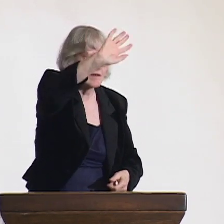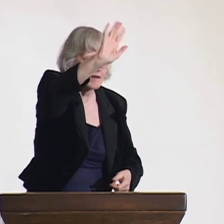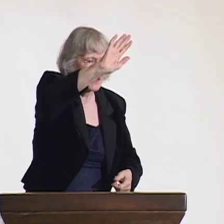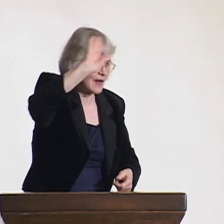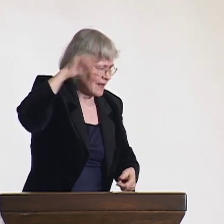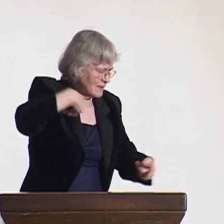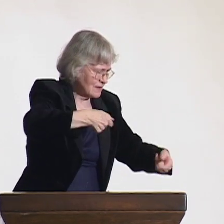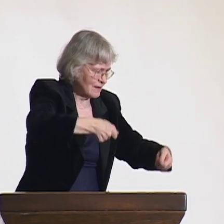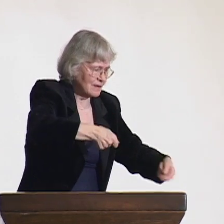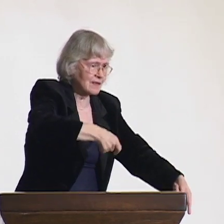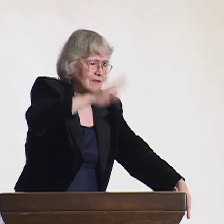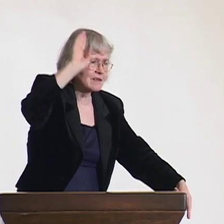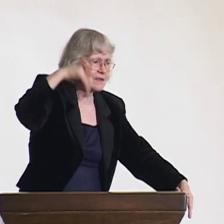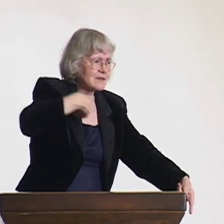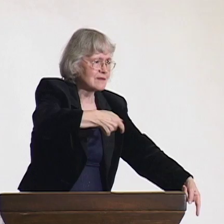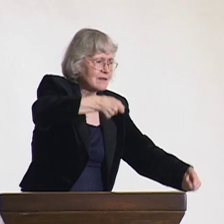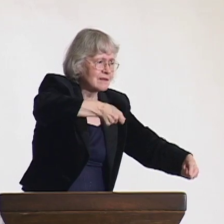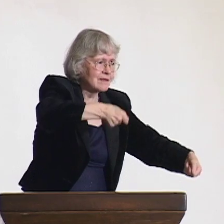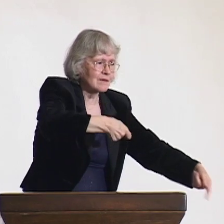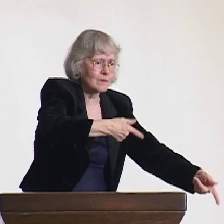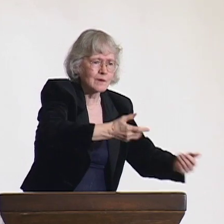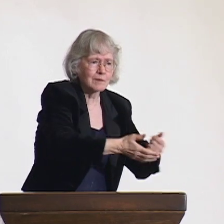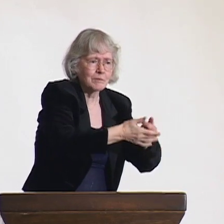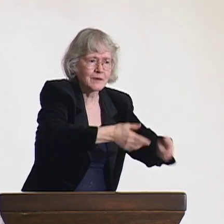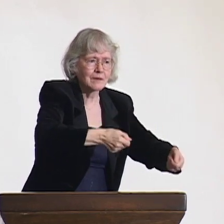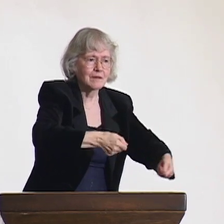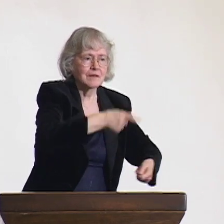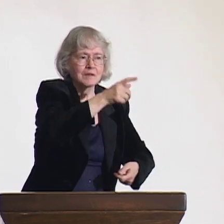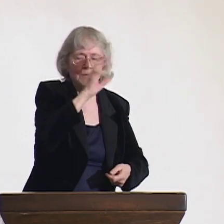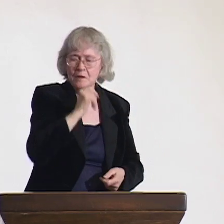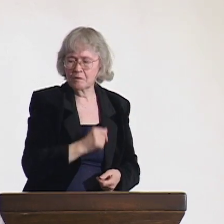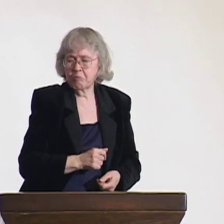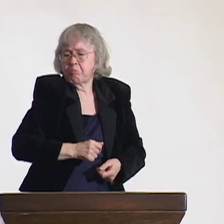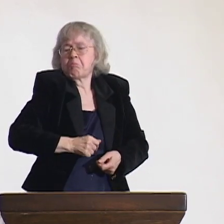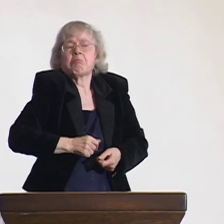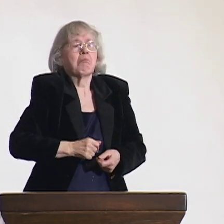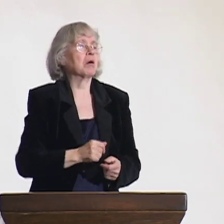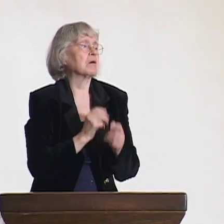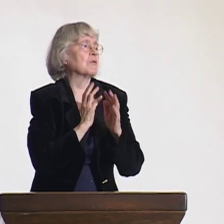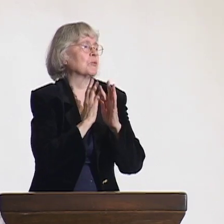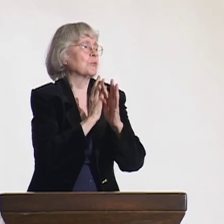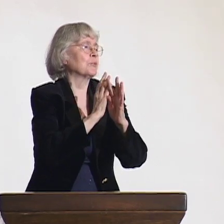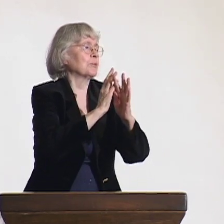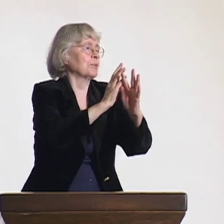As he told them that I had my bags, too, they seemed not to care and kept on walking.